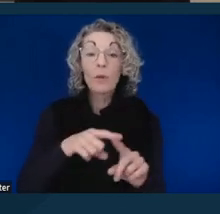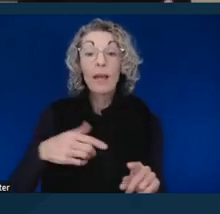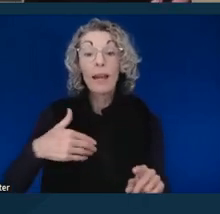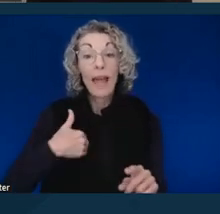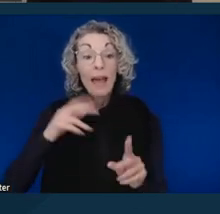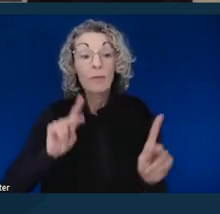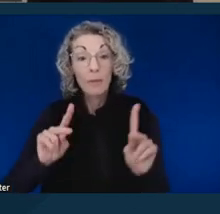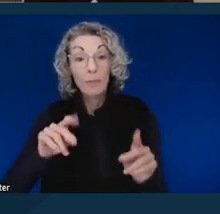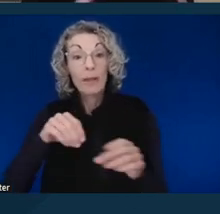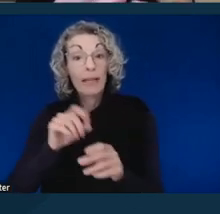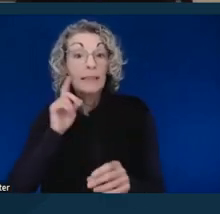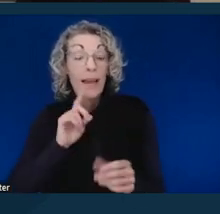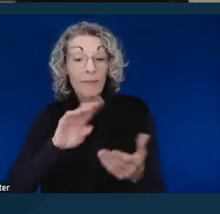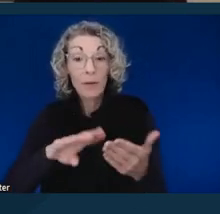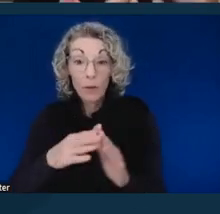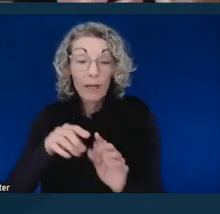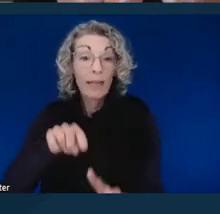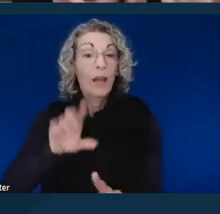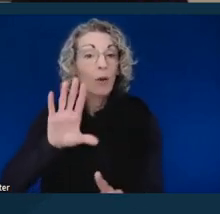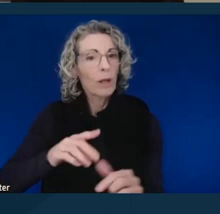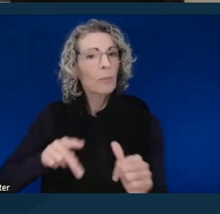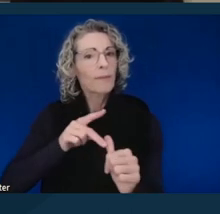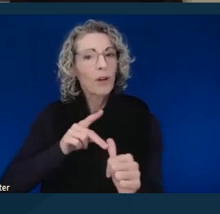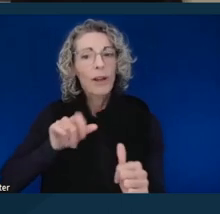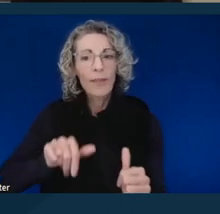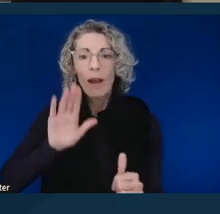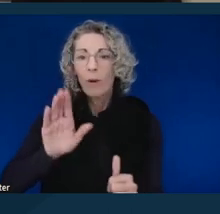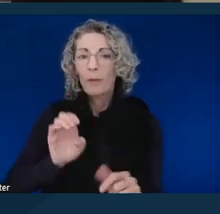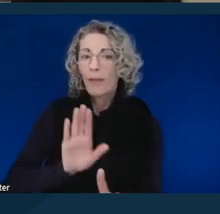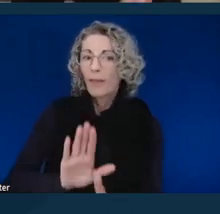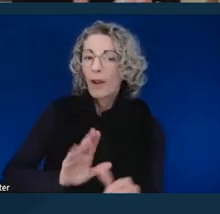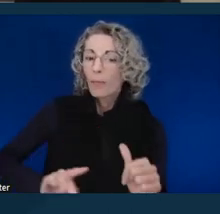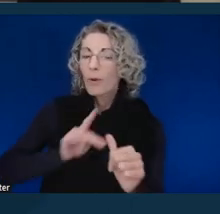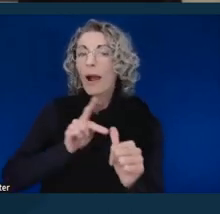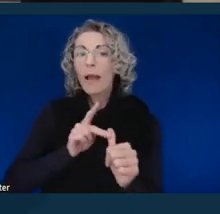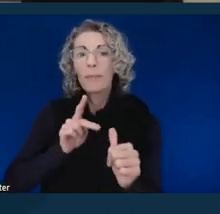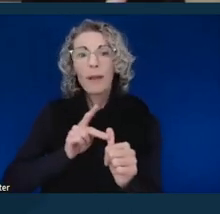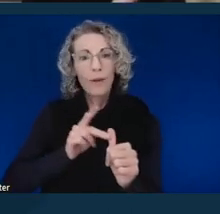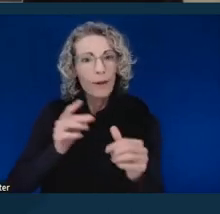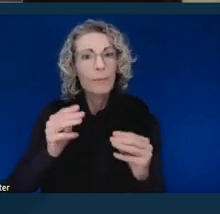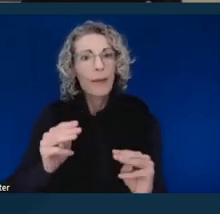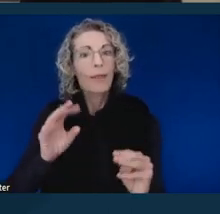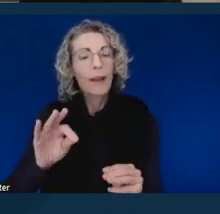they are going to prefer, it's going to be their primary method of communication using a certified interpreter